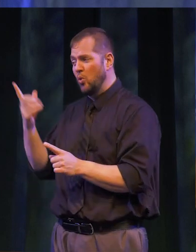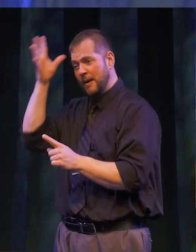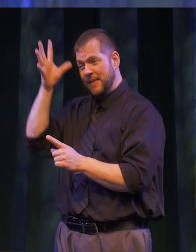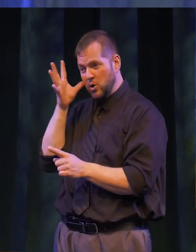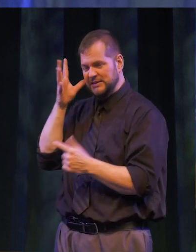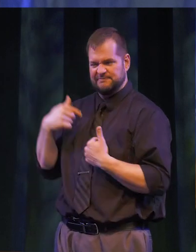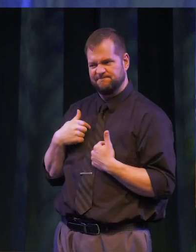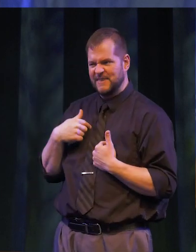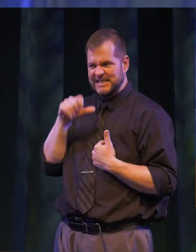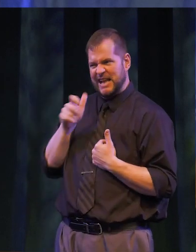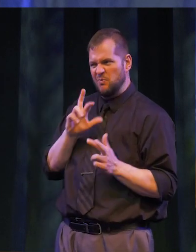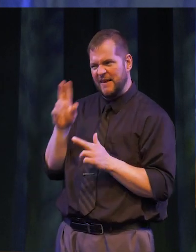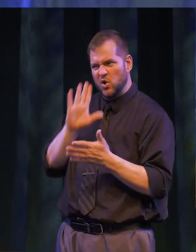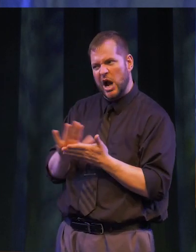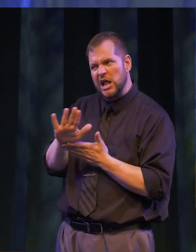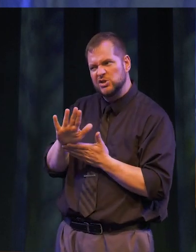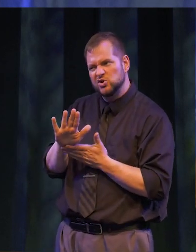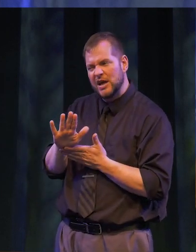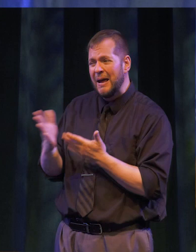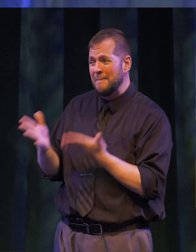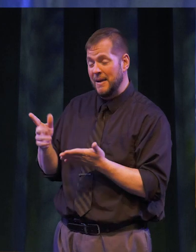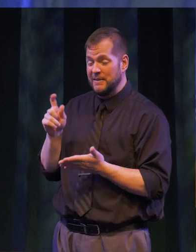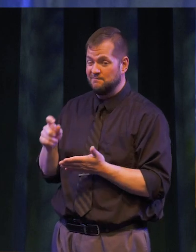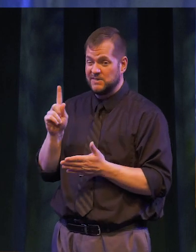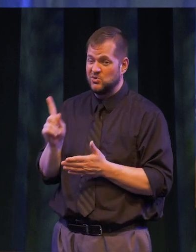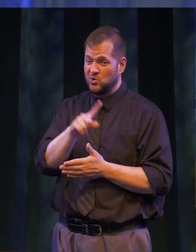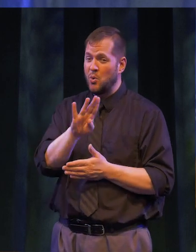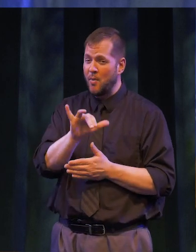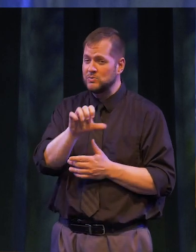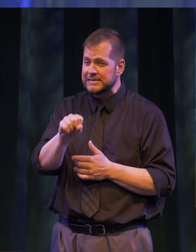not certain that I was college material and that they should consider having me attend